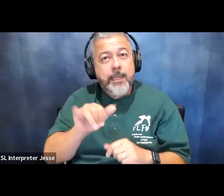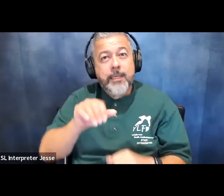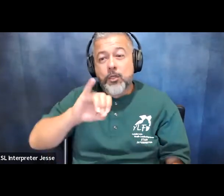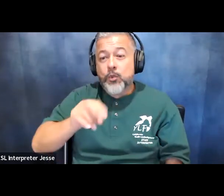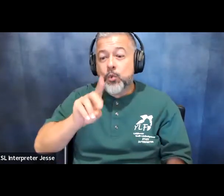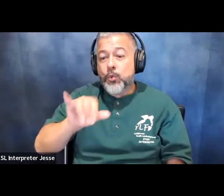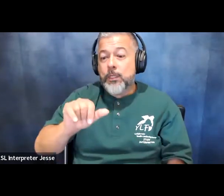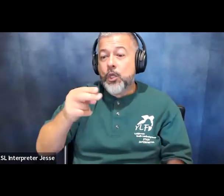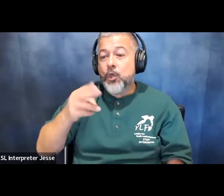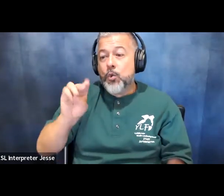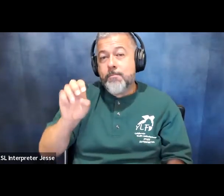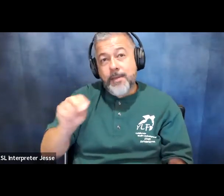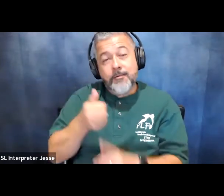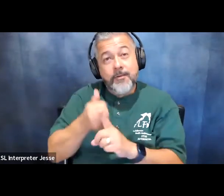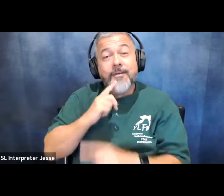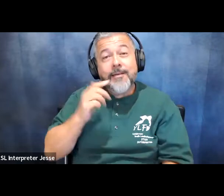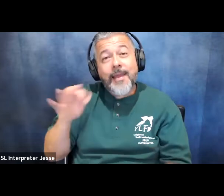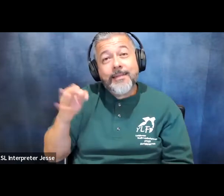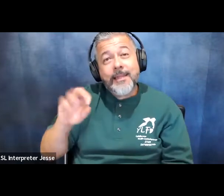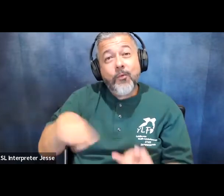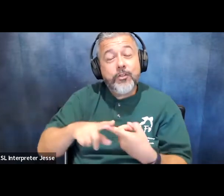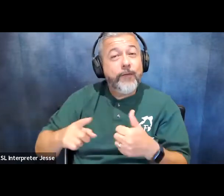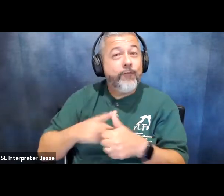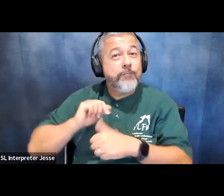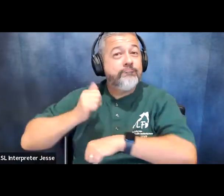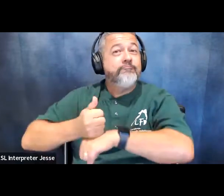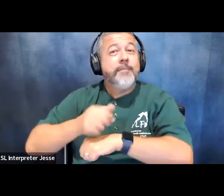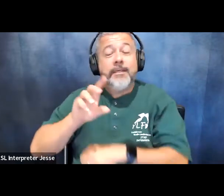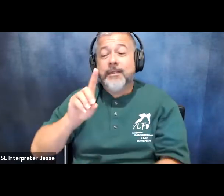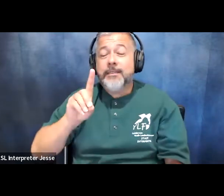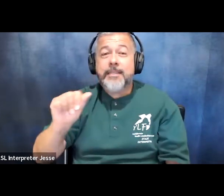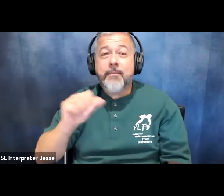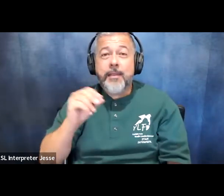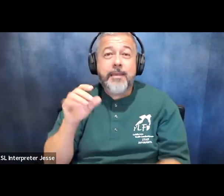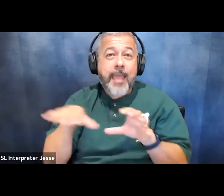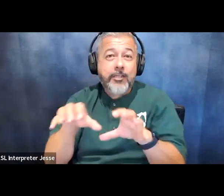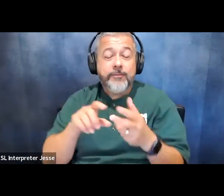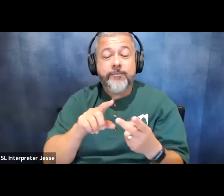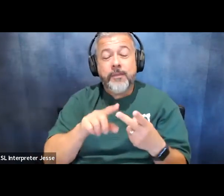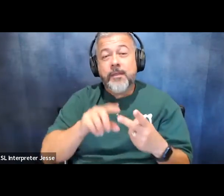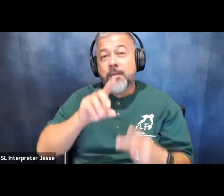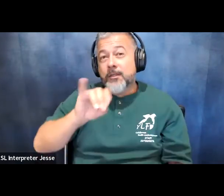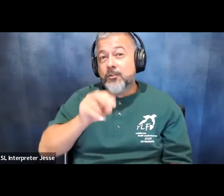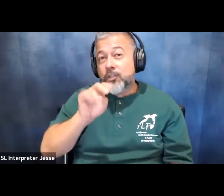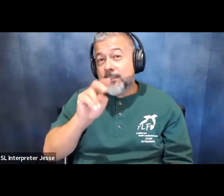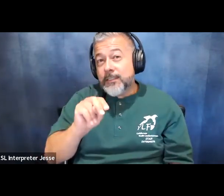was 19 when she founded disabled in action justin dart was 21 when he founded the first